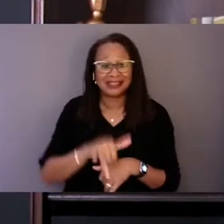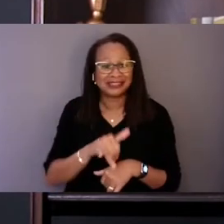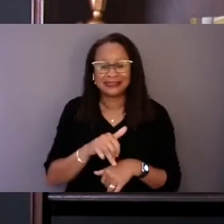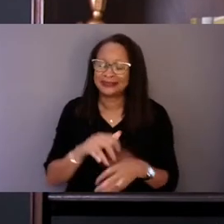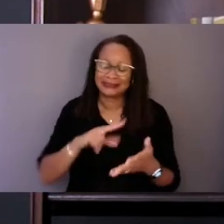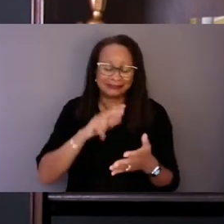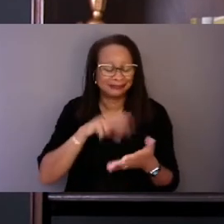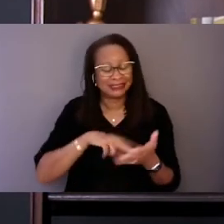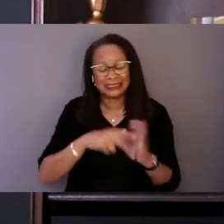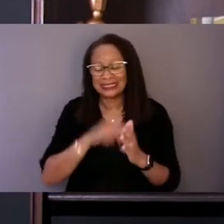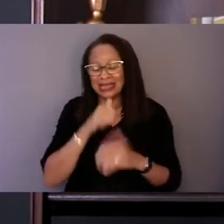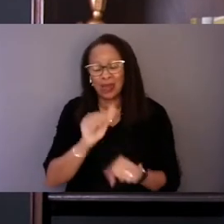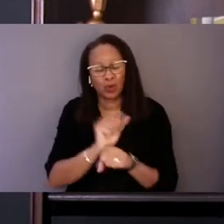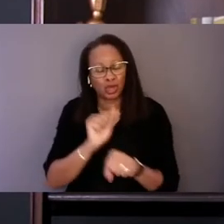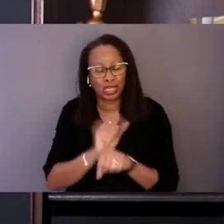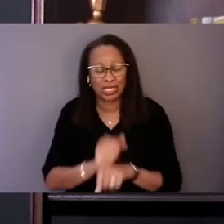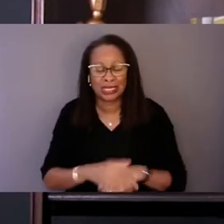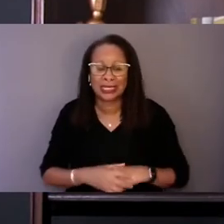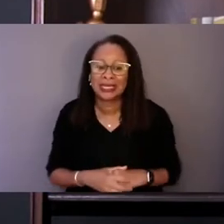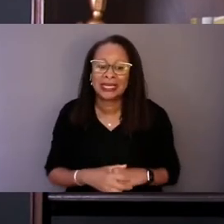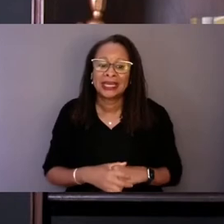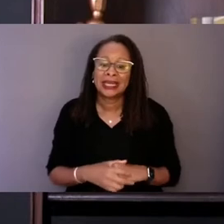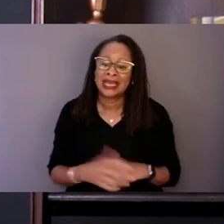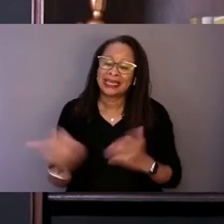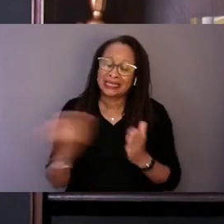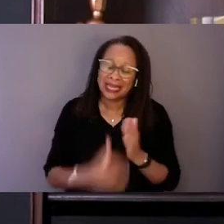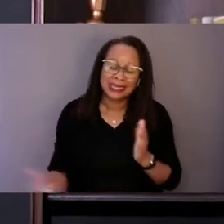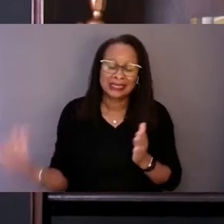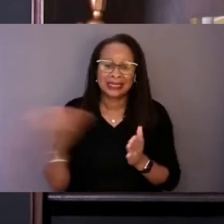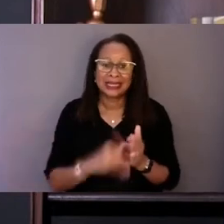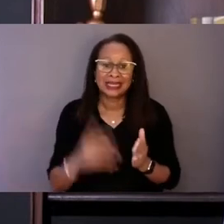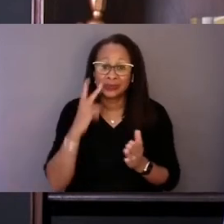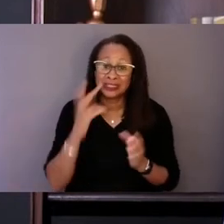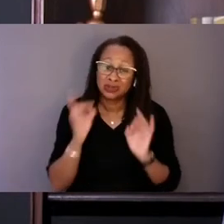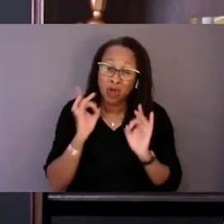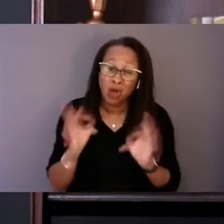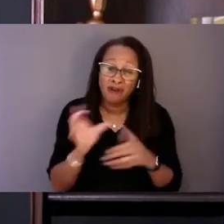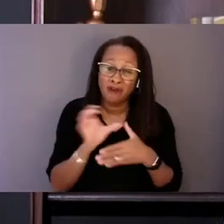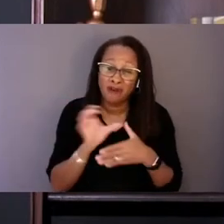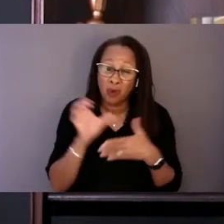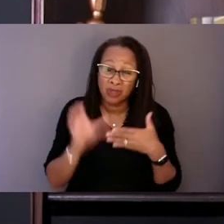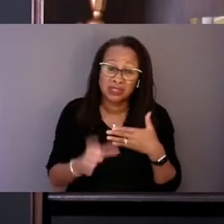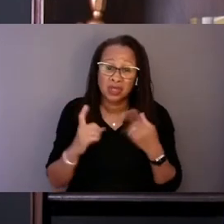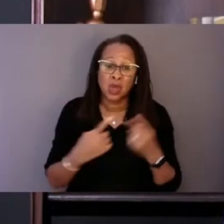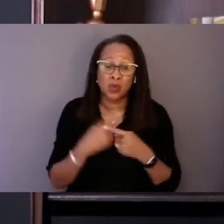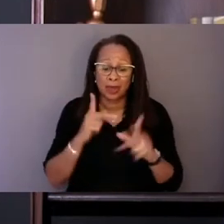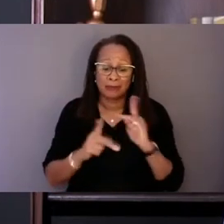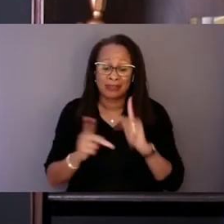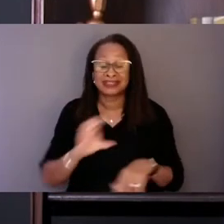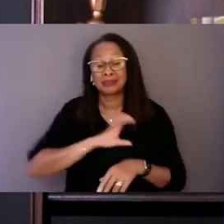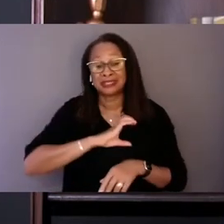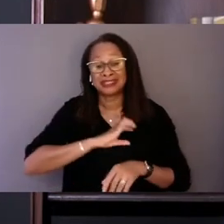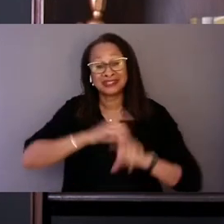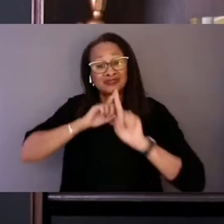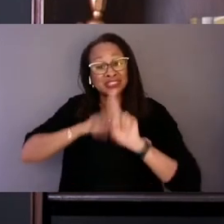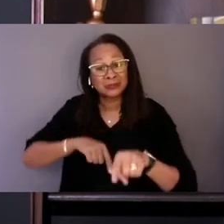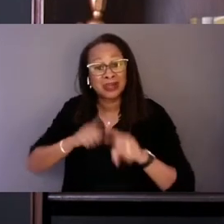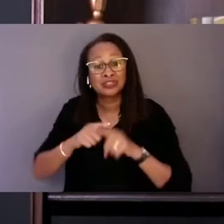Time and again, we've seen the devastating consequences of what happens when police officers respond to mental health emergencies.